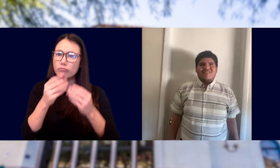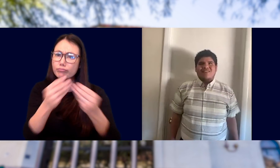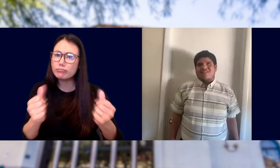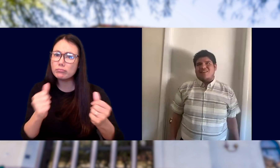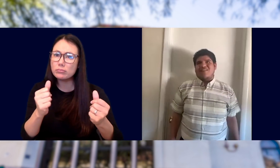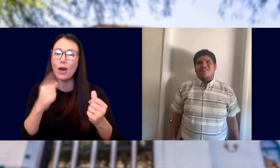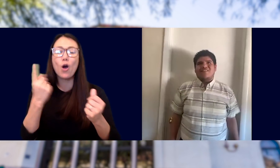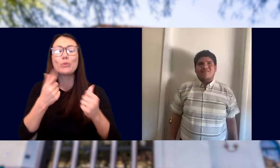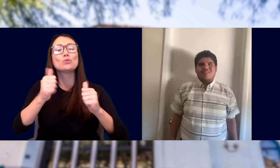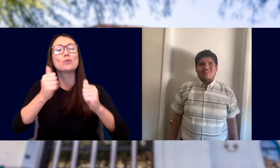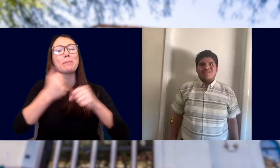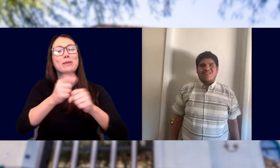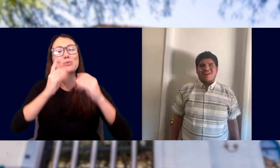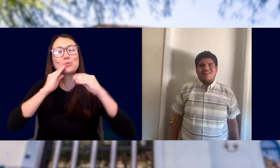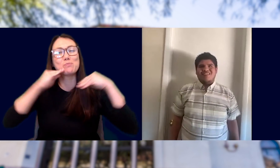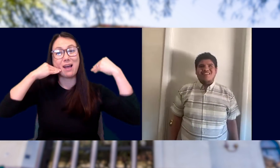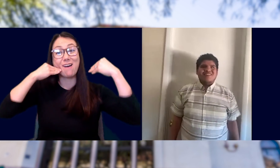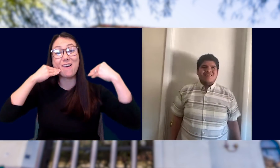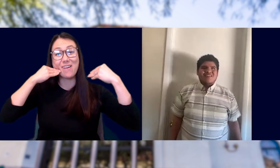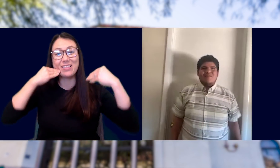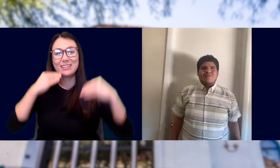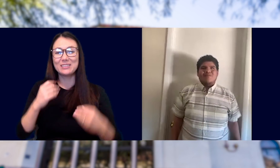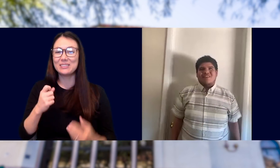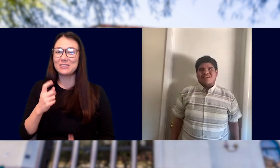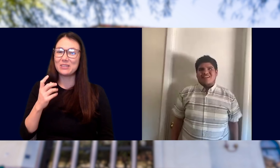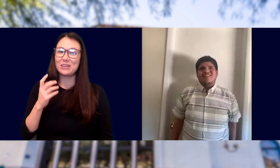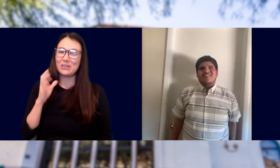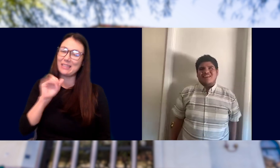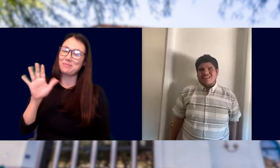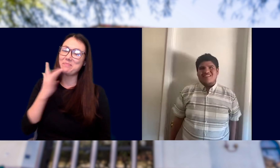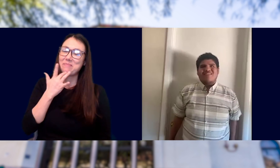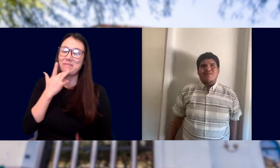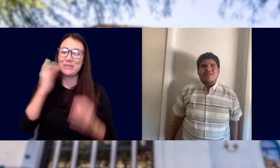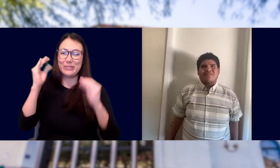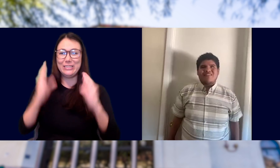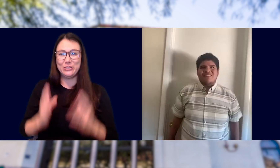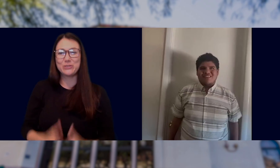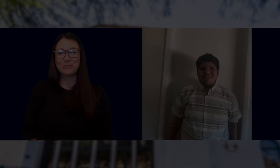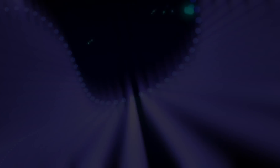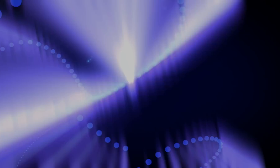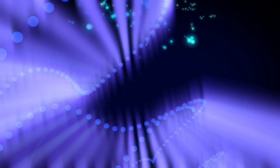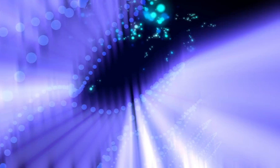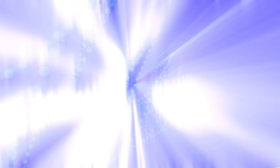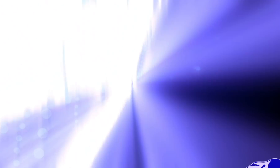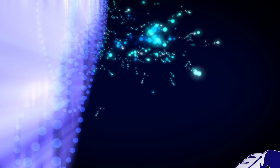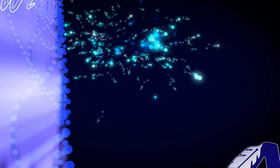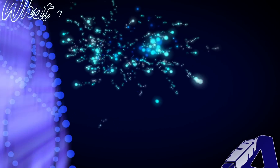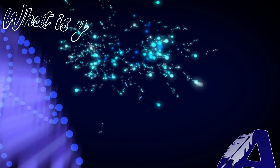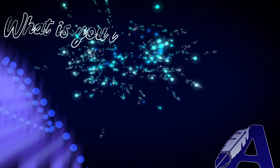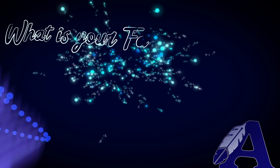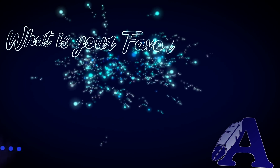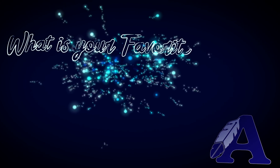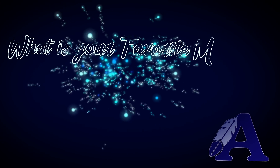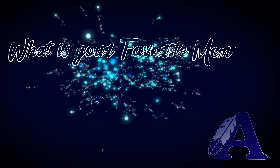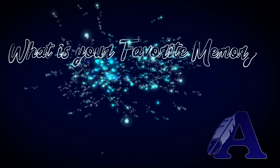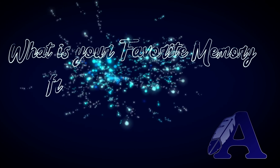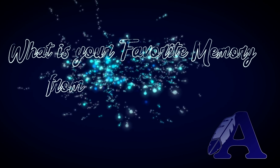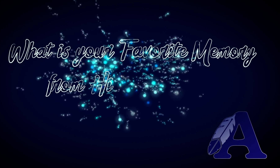AND ALWAYS TRY TO MAKE YOU SMILE. SO, I GUESS, HE’D HAVE TO BE MY FAVORITE TEACHER. AN ANIMATION APPEARS. IT READS WHAT IS YOUR FAVORITE MEMORY